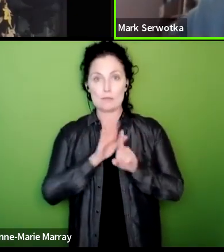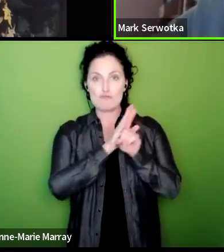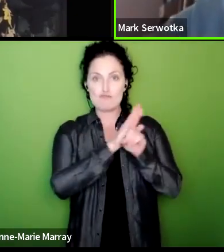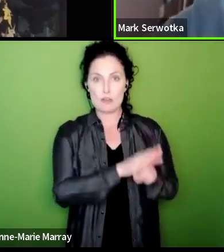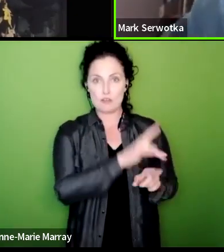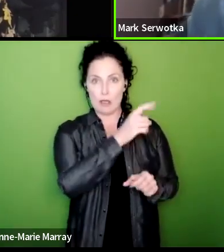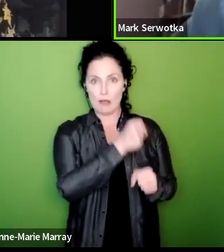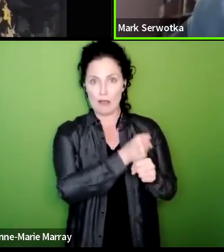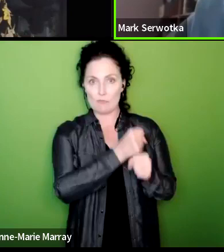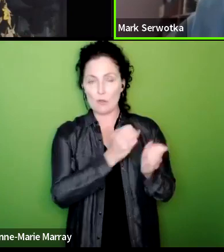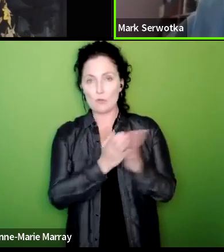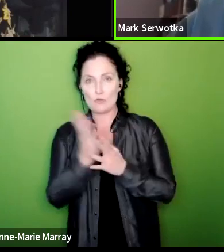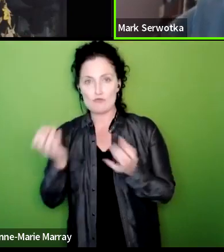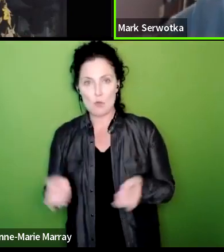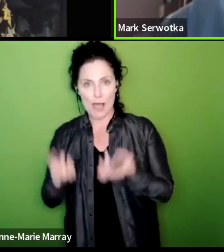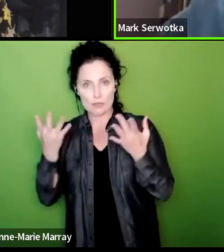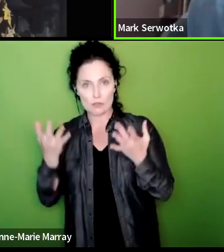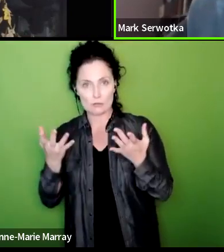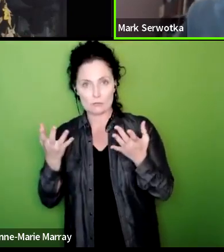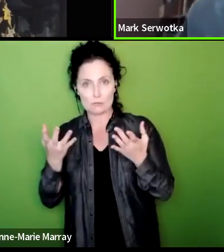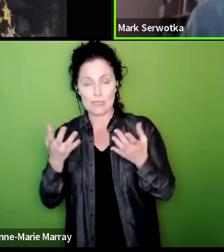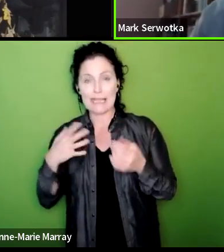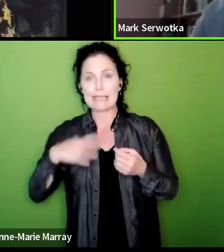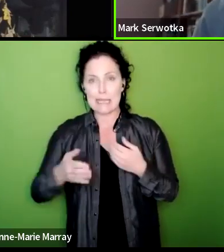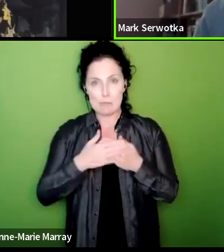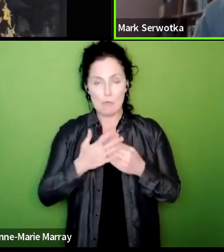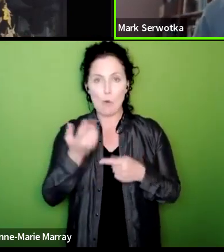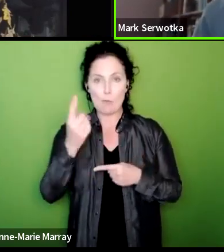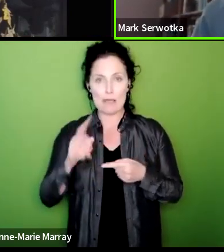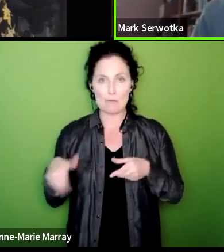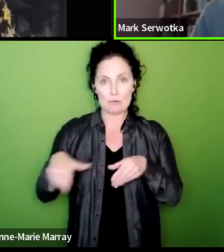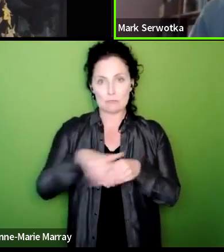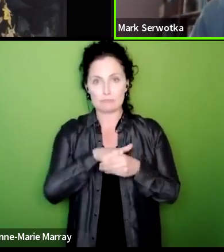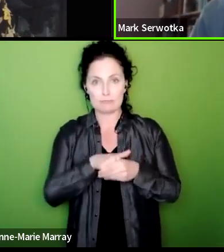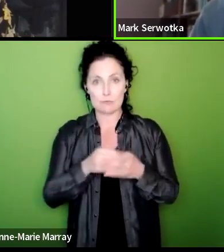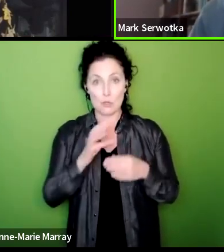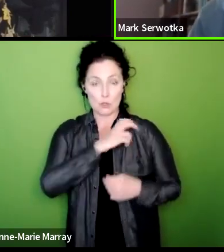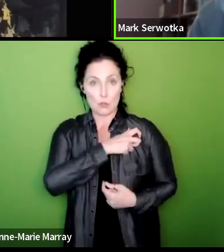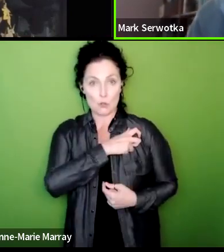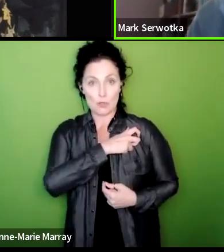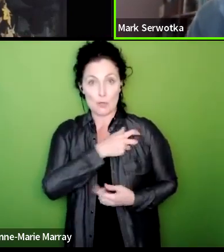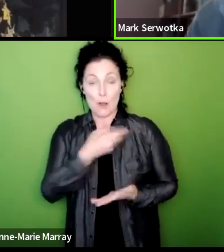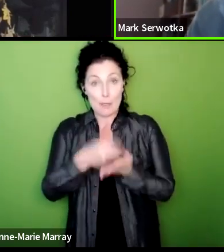the union still needs to grow and the money that we will be collecting every penny